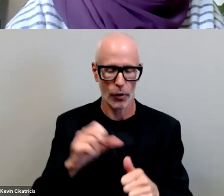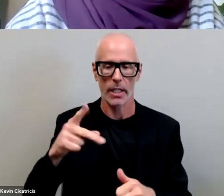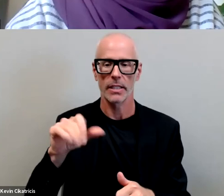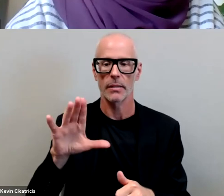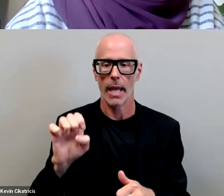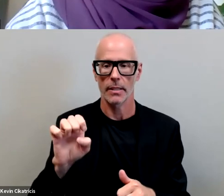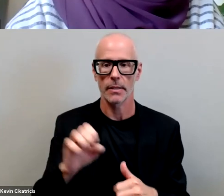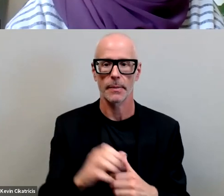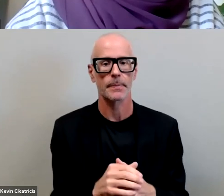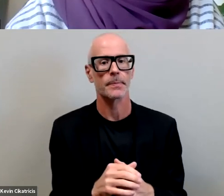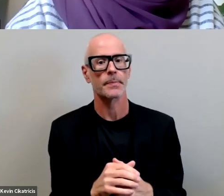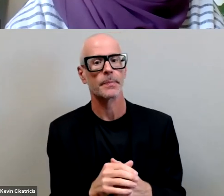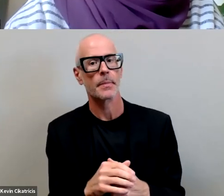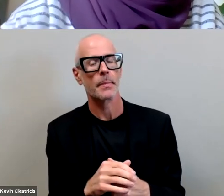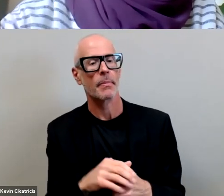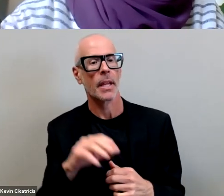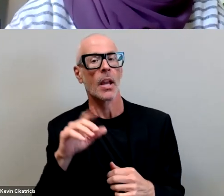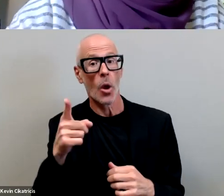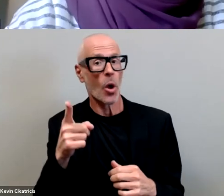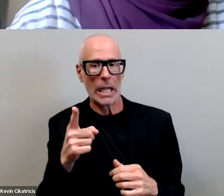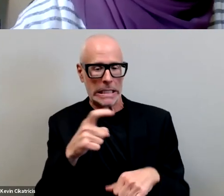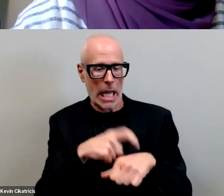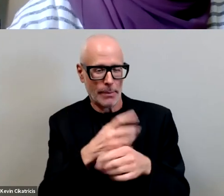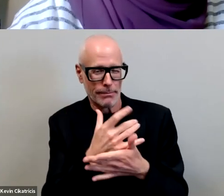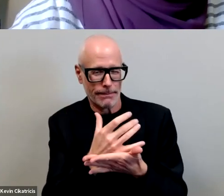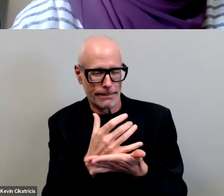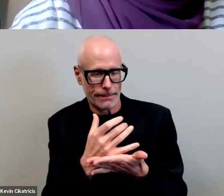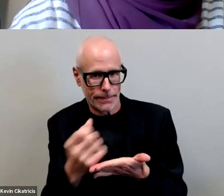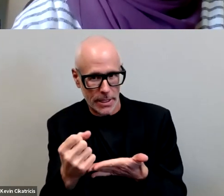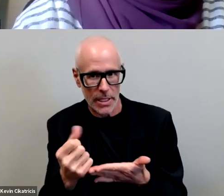right we're quickly running out of time so i you know there's a couple of questions